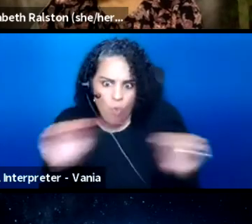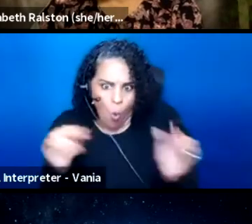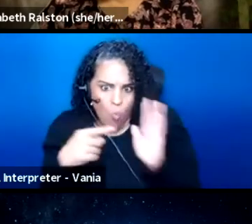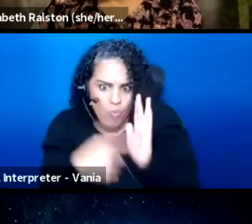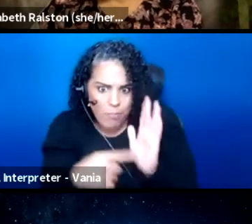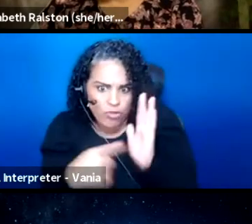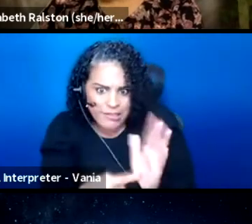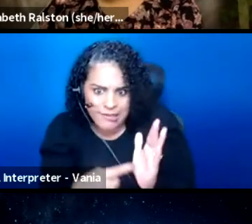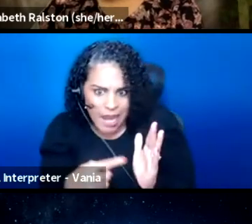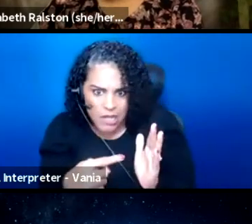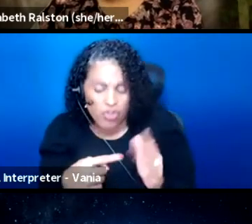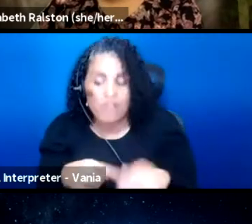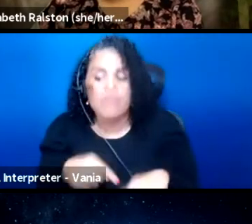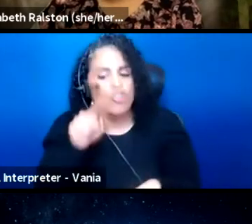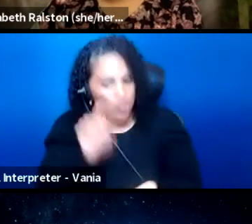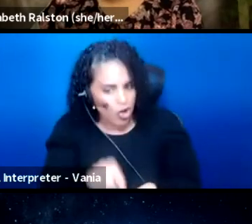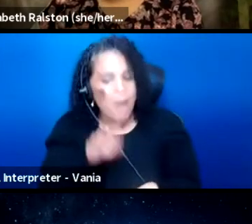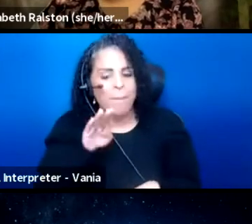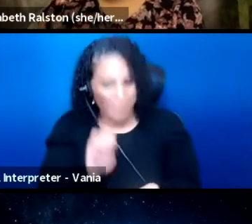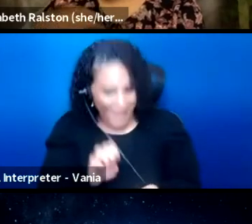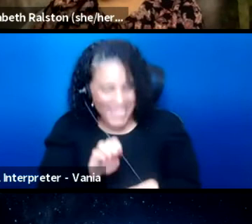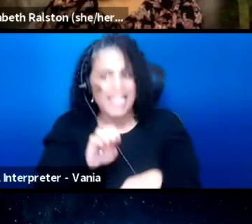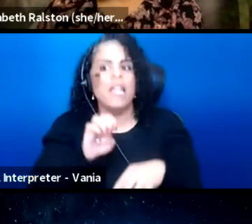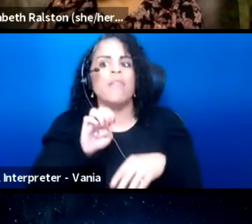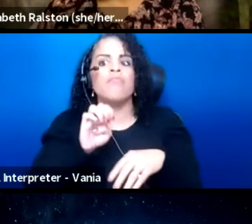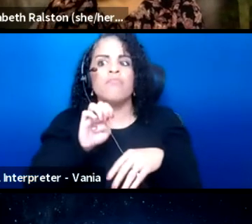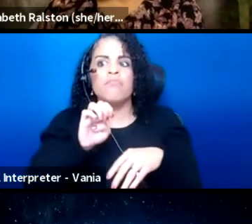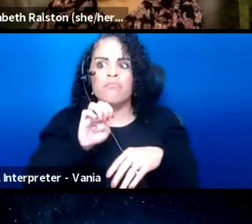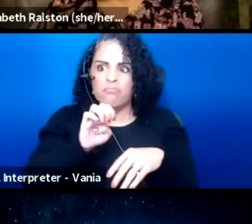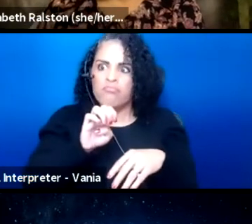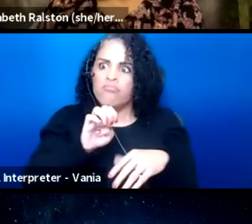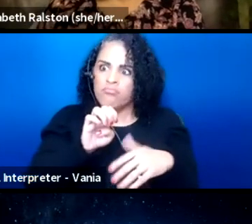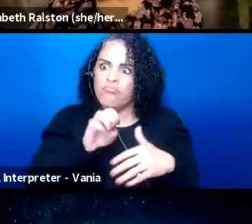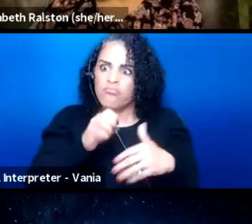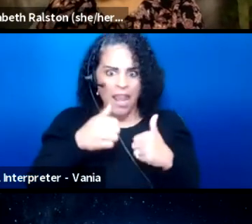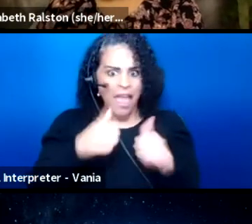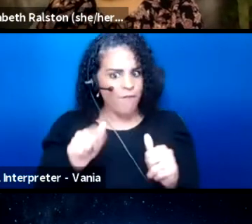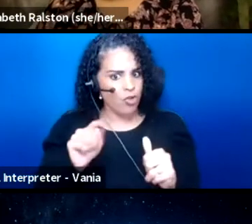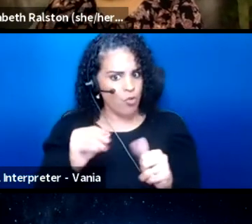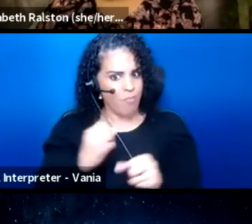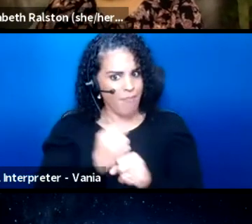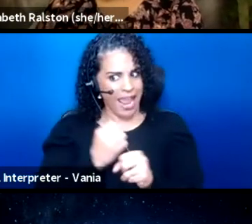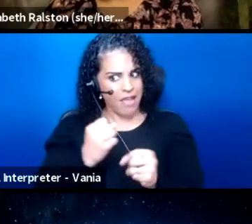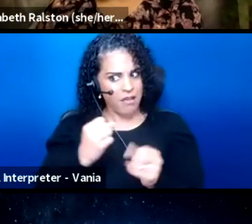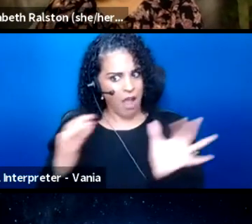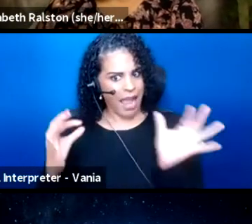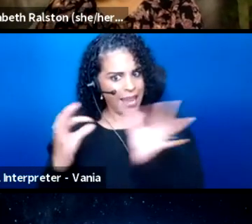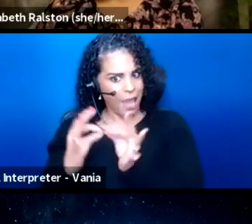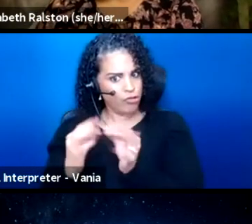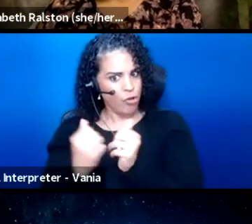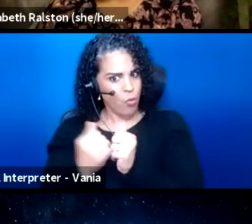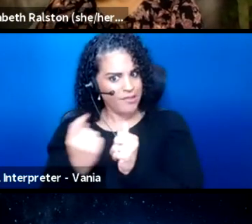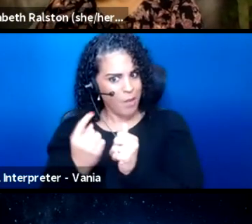there should be a concerted effort to make meaningful connections with somebody in that community,